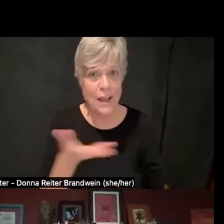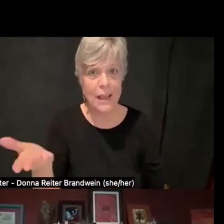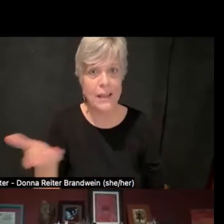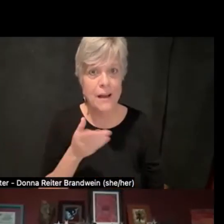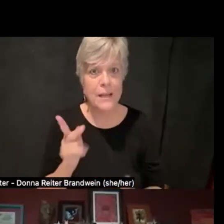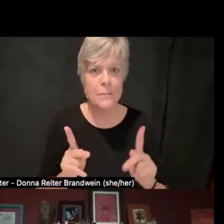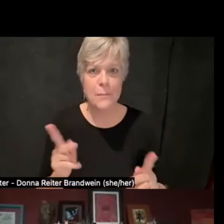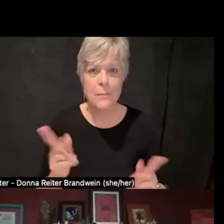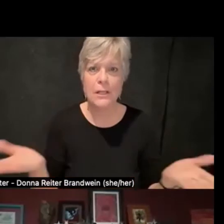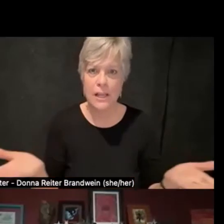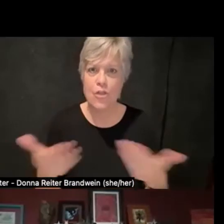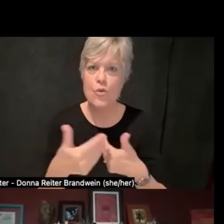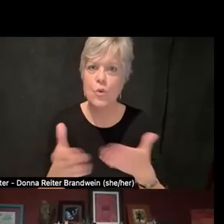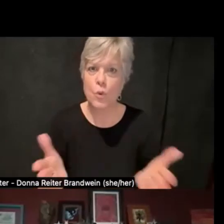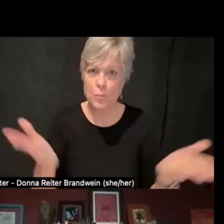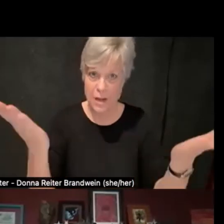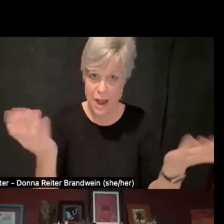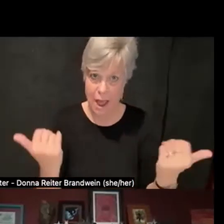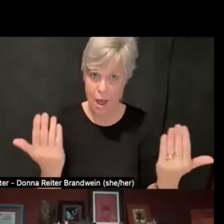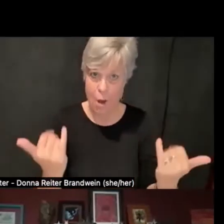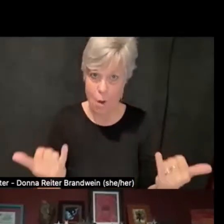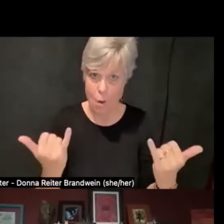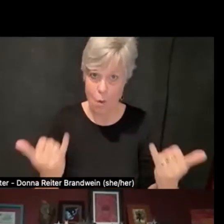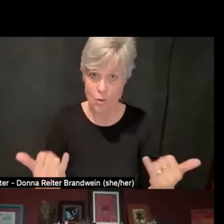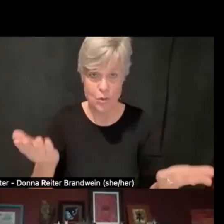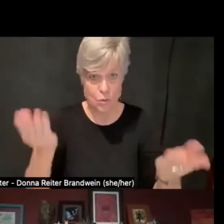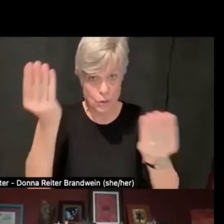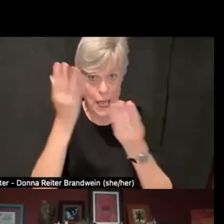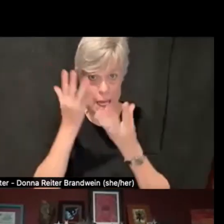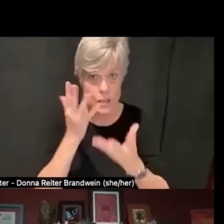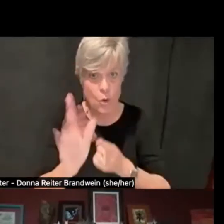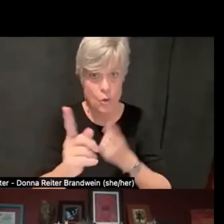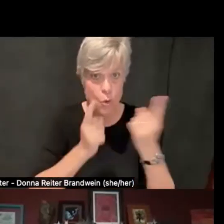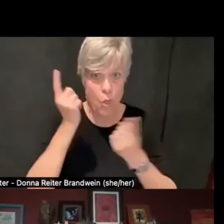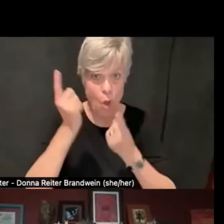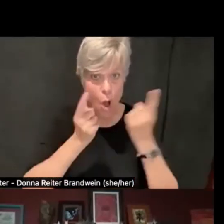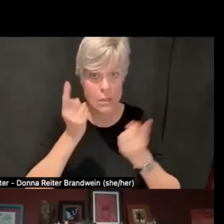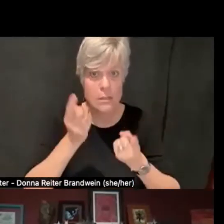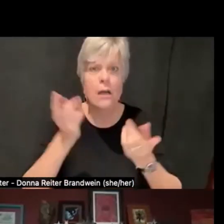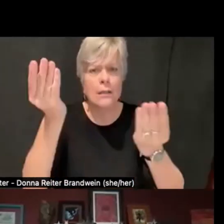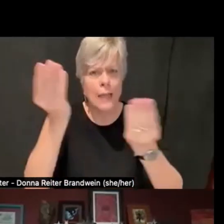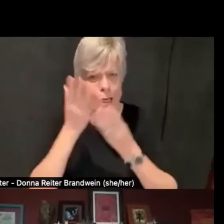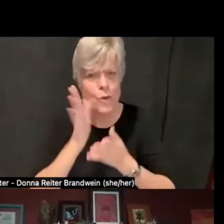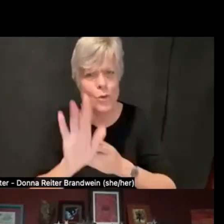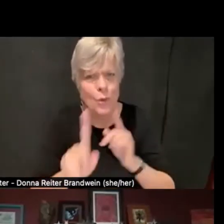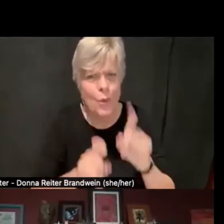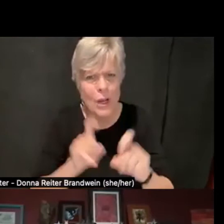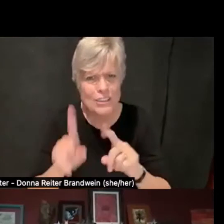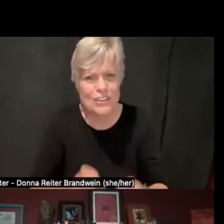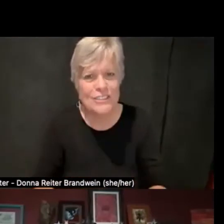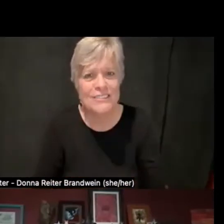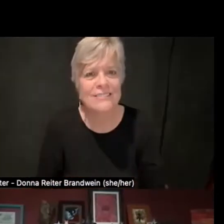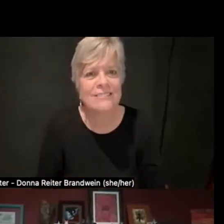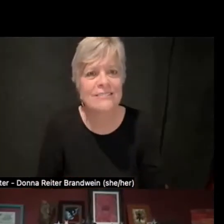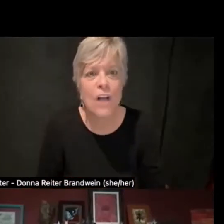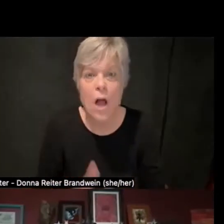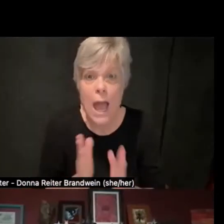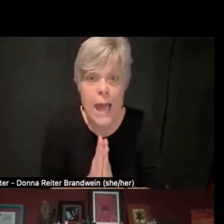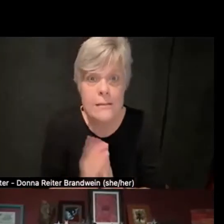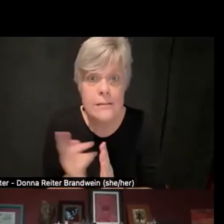to let us know your thoughts. Let us know your questions. You can ask something in the chat and I'll read it out,